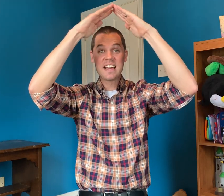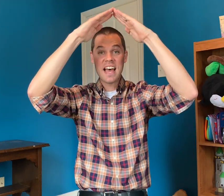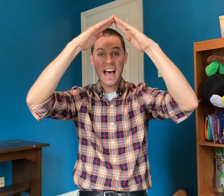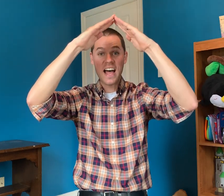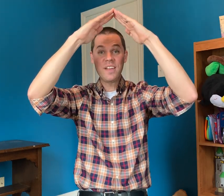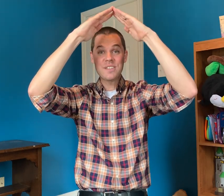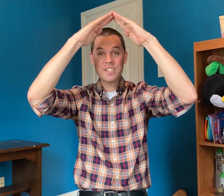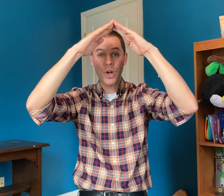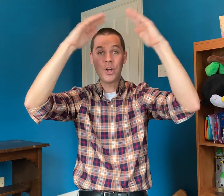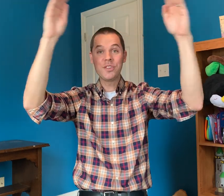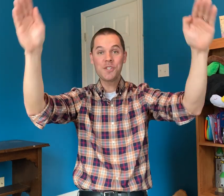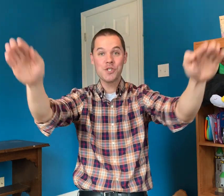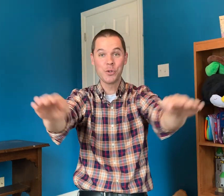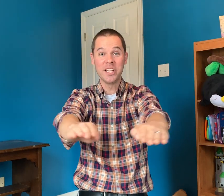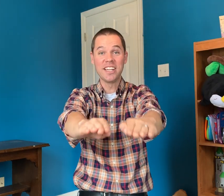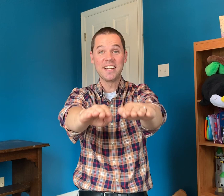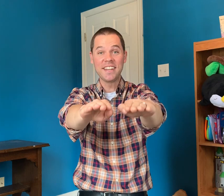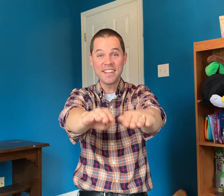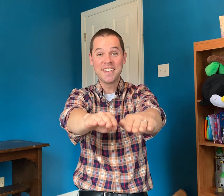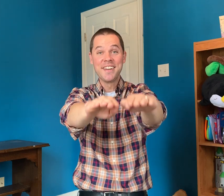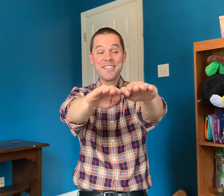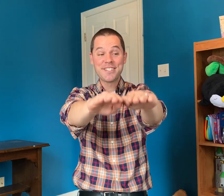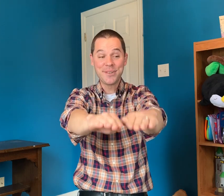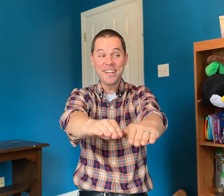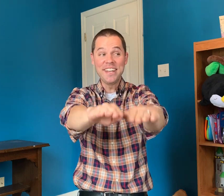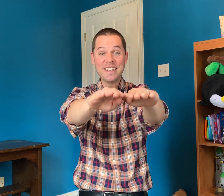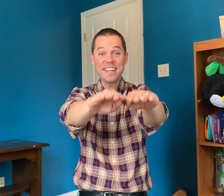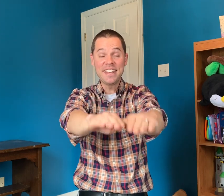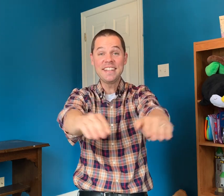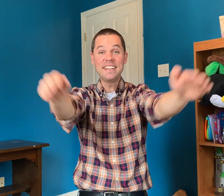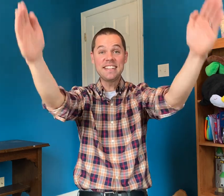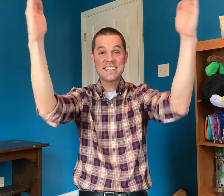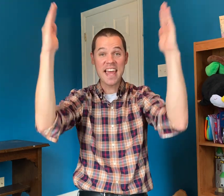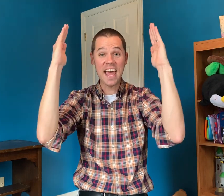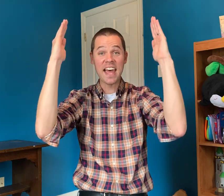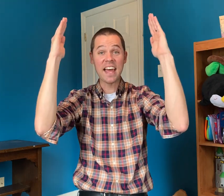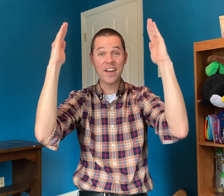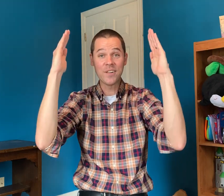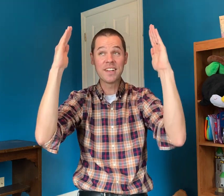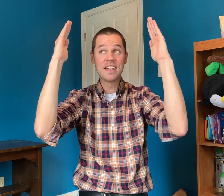House on the street Street in the town